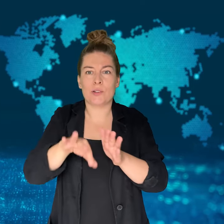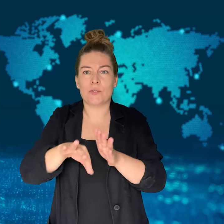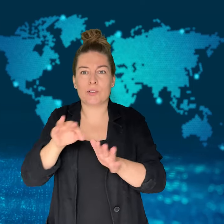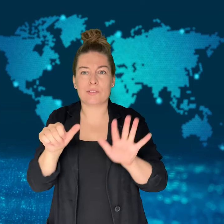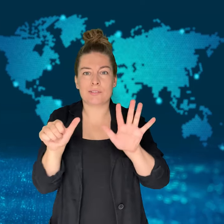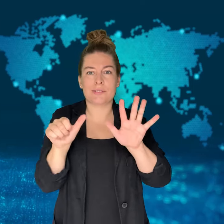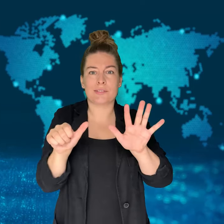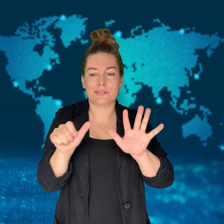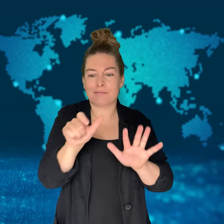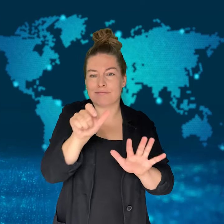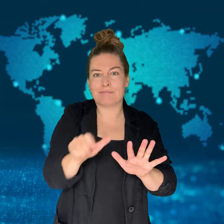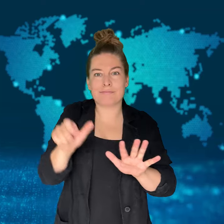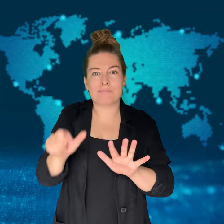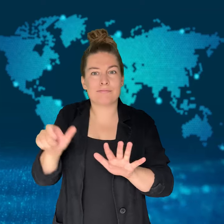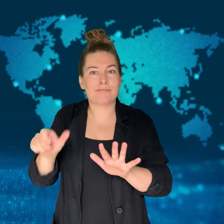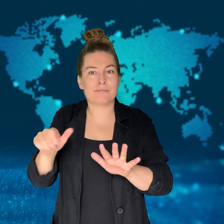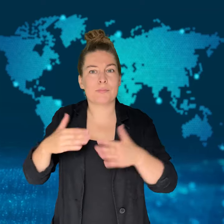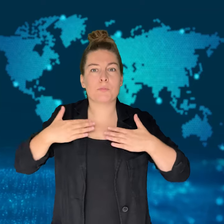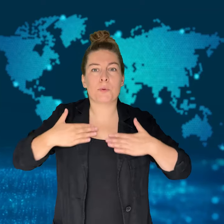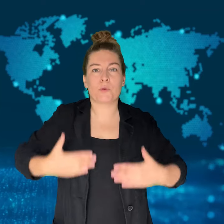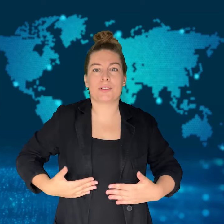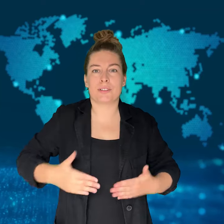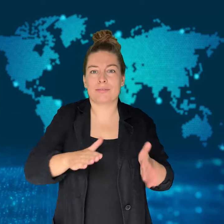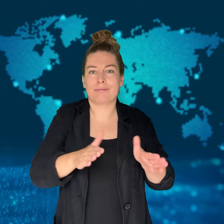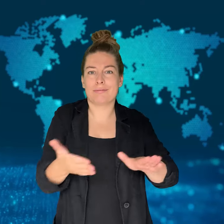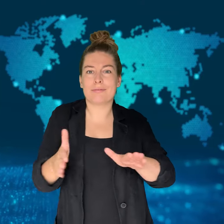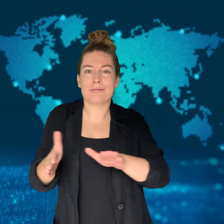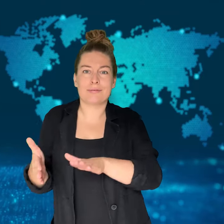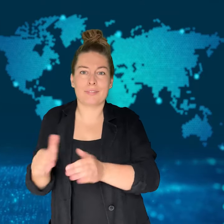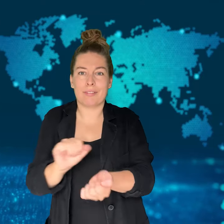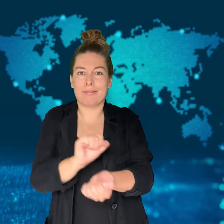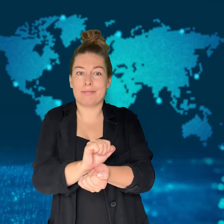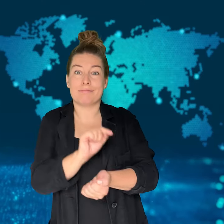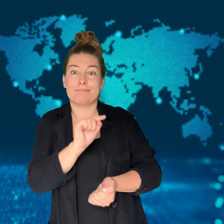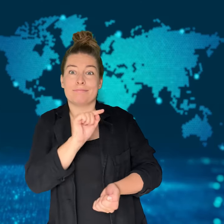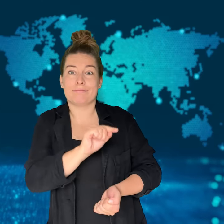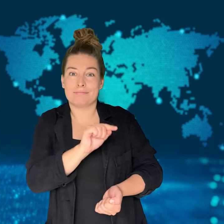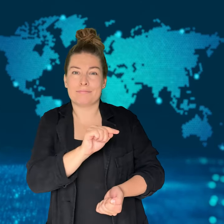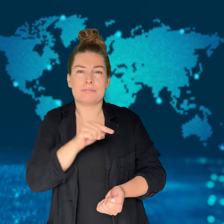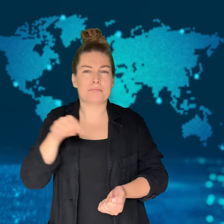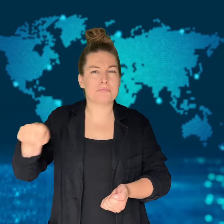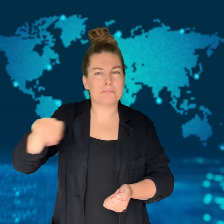the country's military announced the recovery of